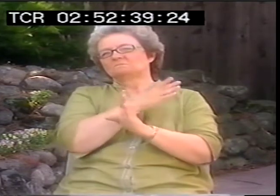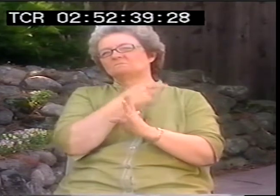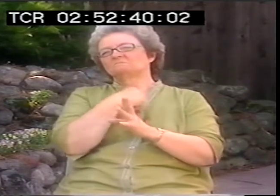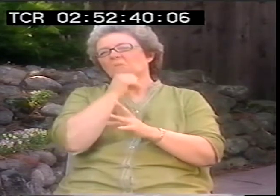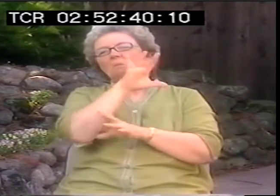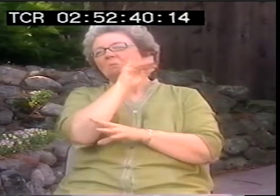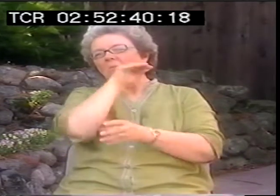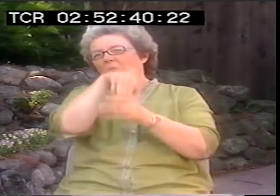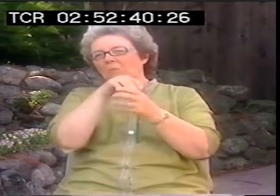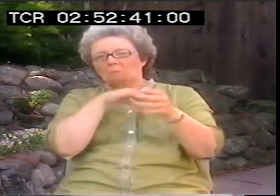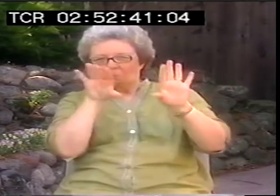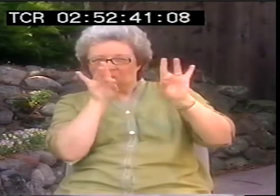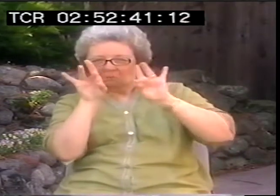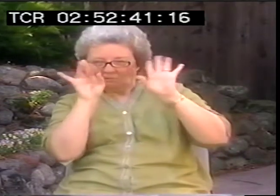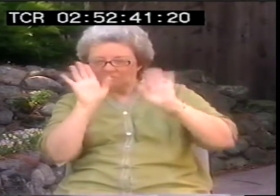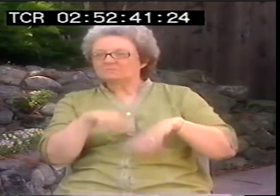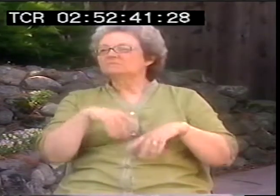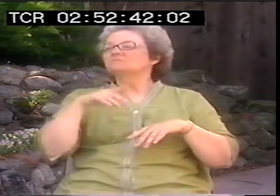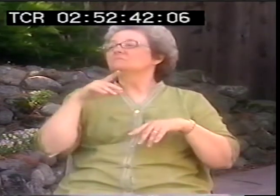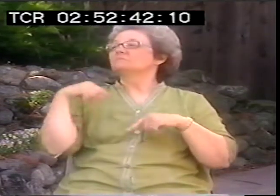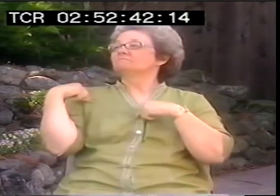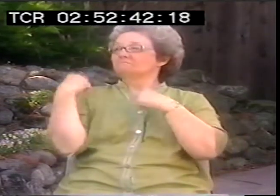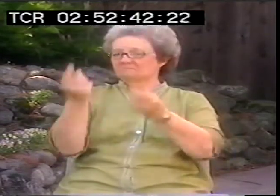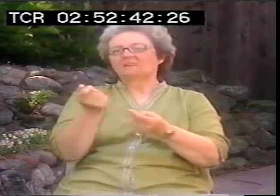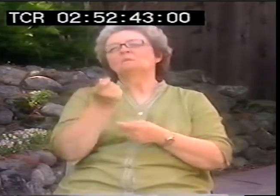I have about 11 all together, there were some previous to that but I didn’t include them.